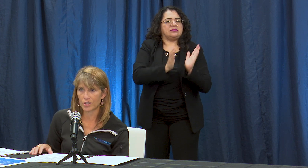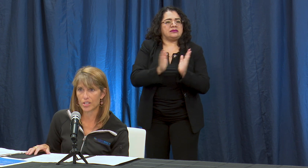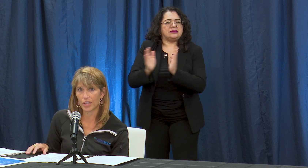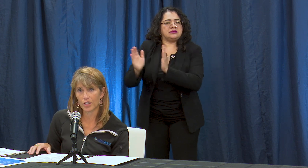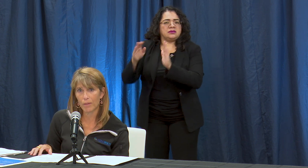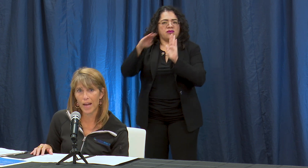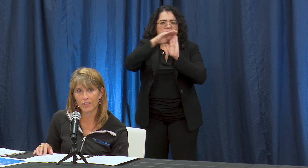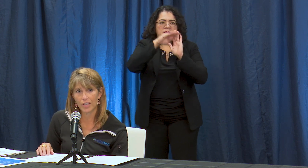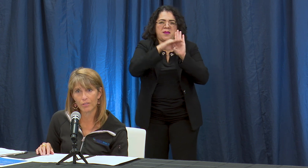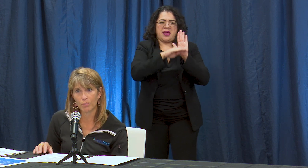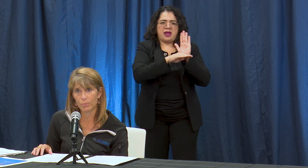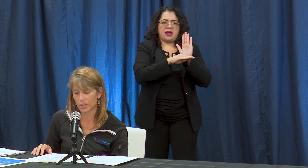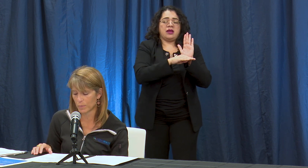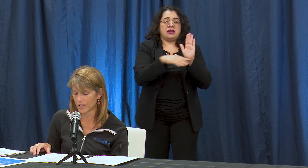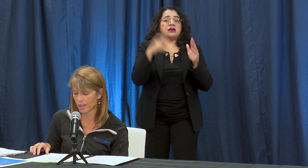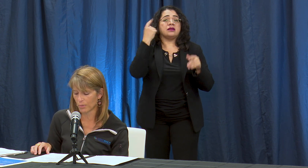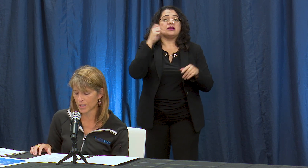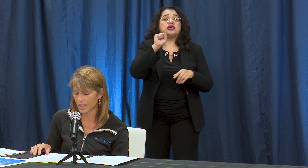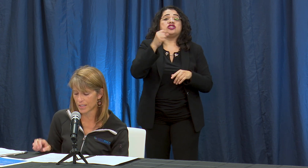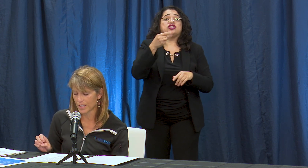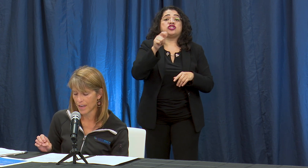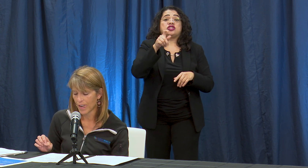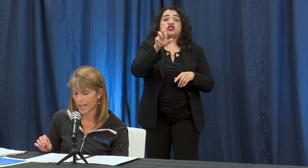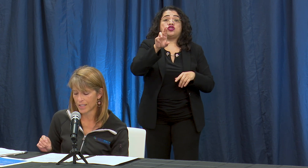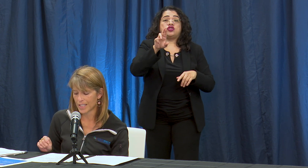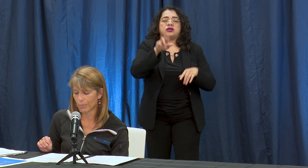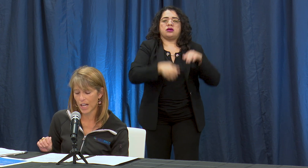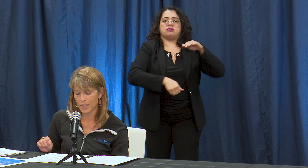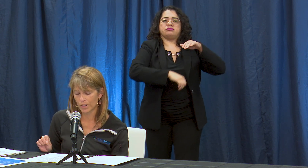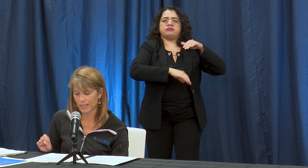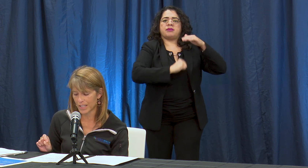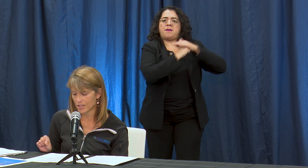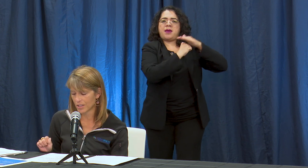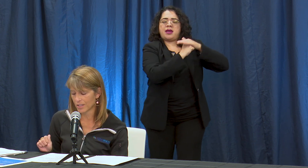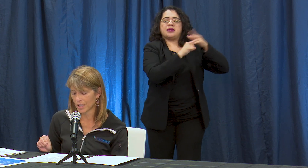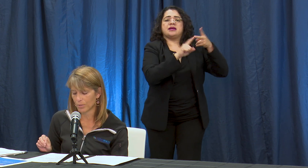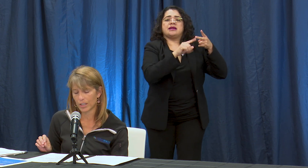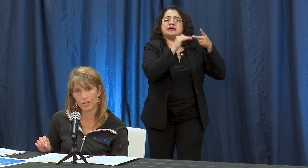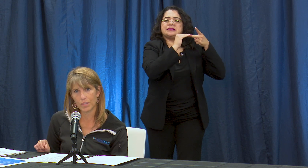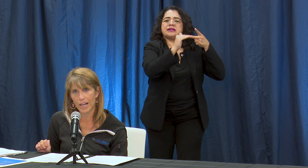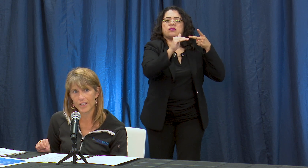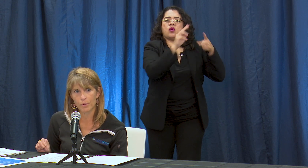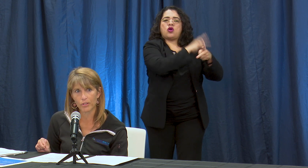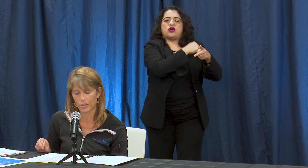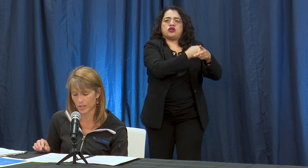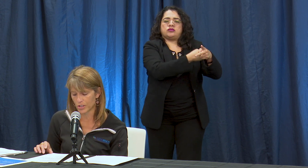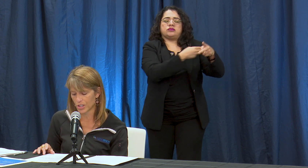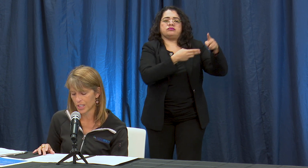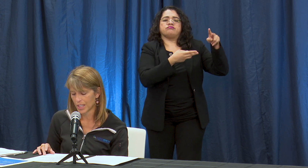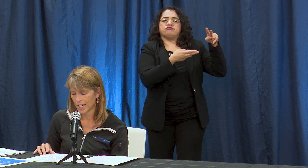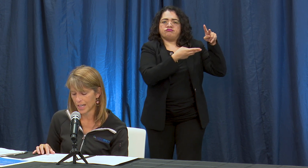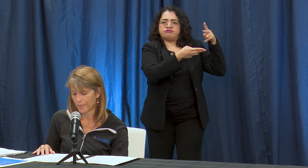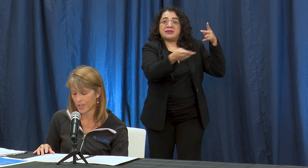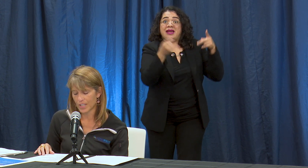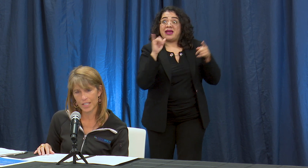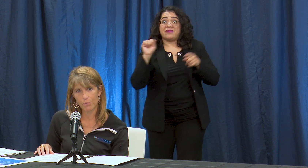your shelter capacity for people experiencing homelessness, stable hospitalizations and the ability to meet a hospital surge, you're testing